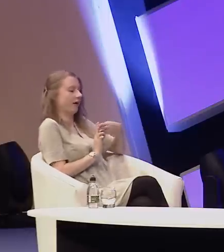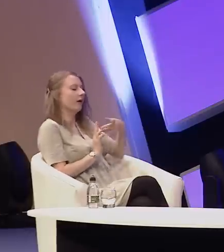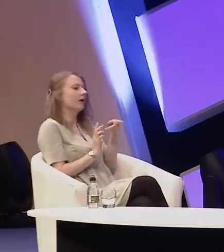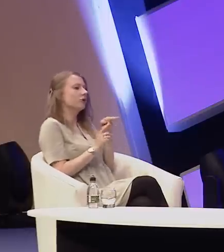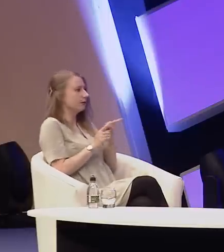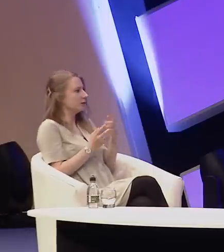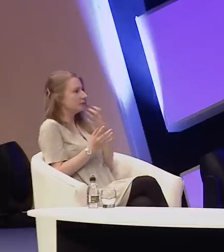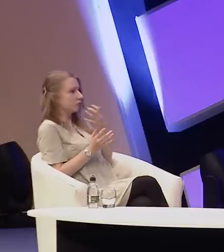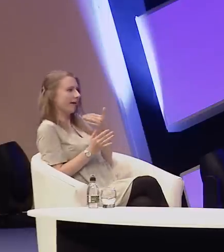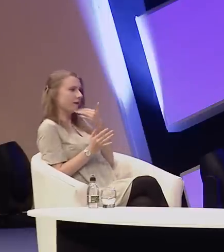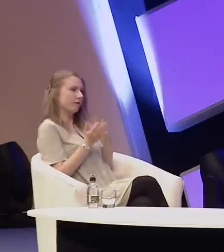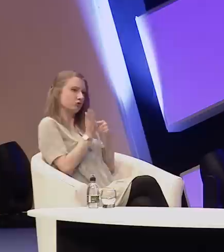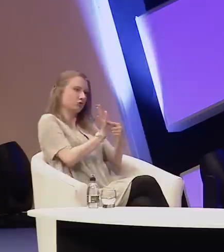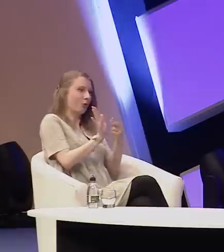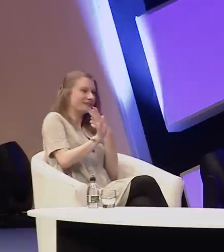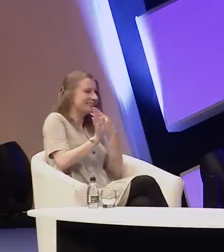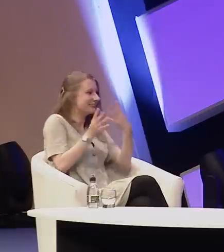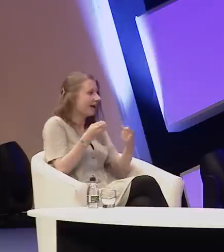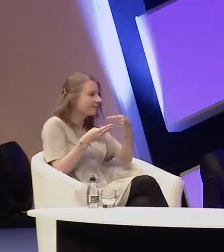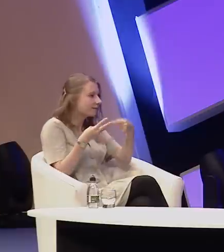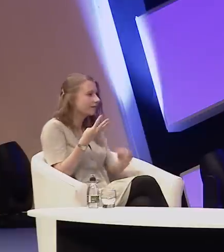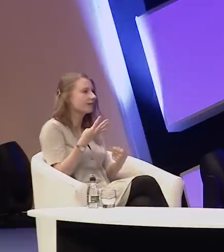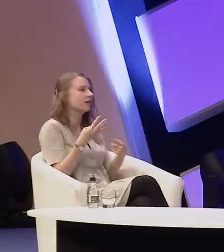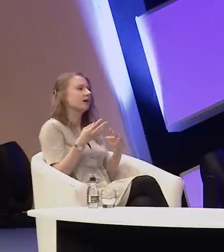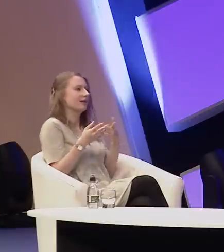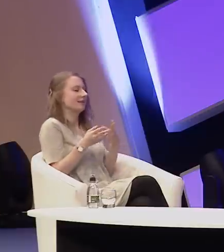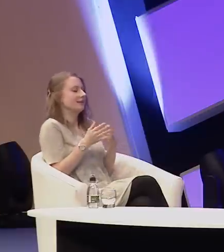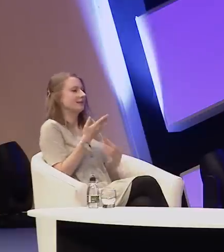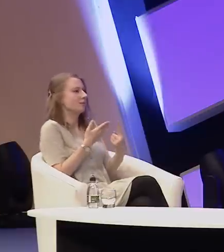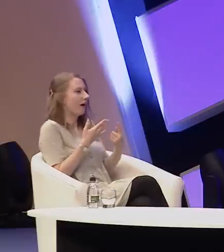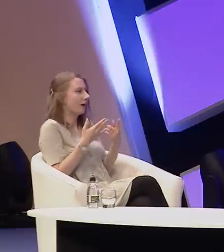show their needs despite having the fear of being replaced as you spoke about?"